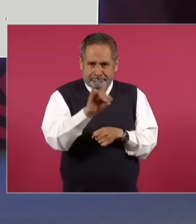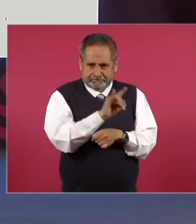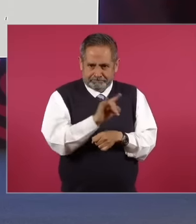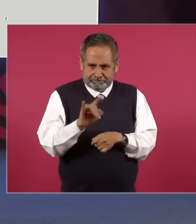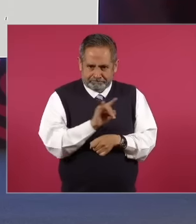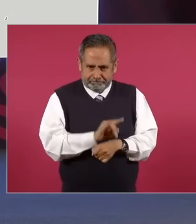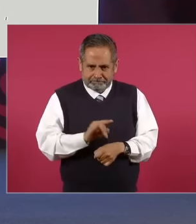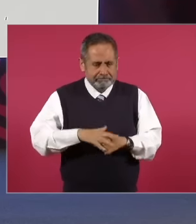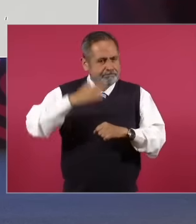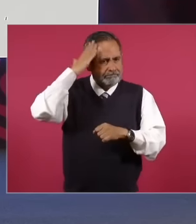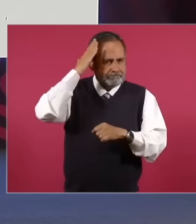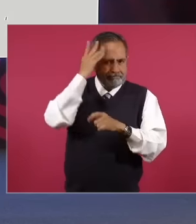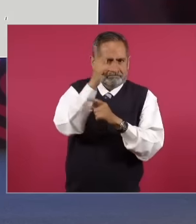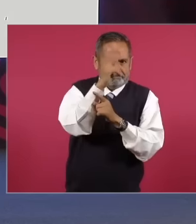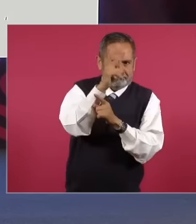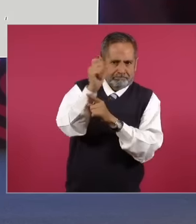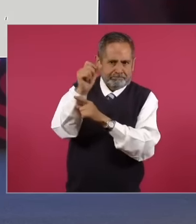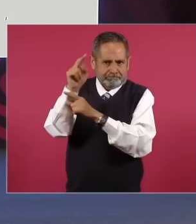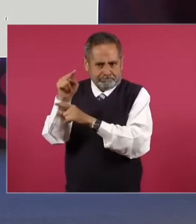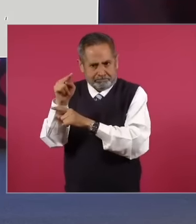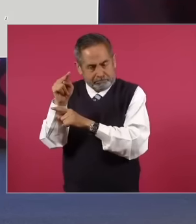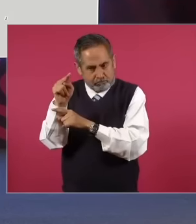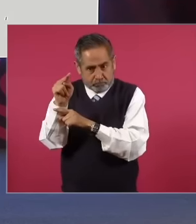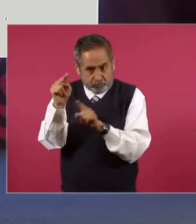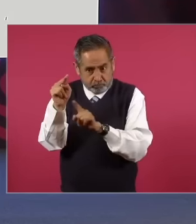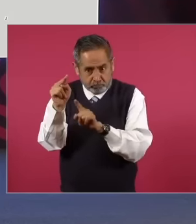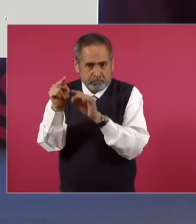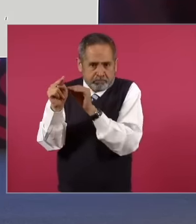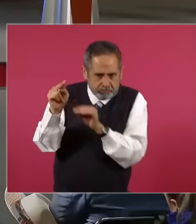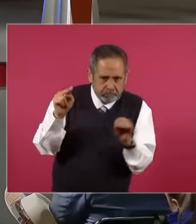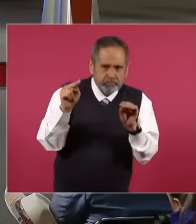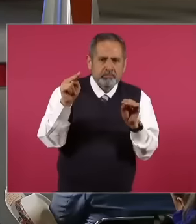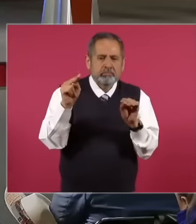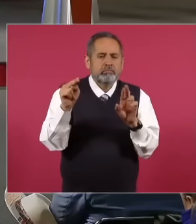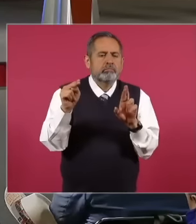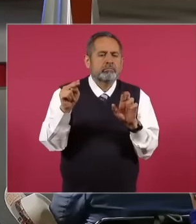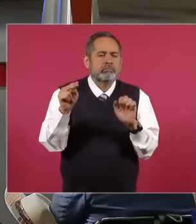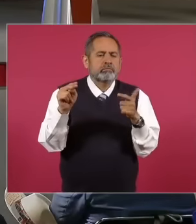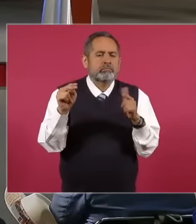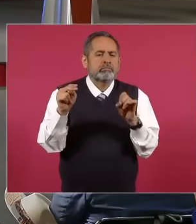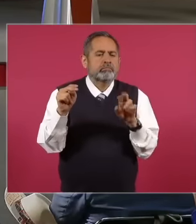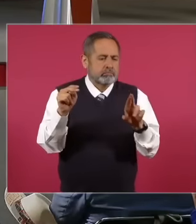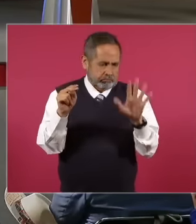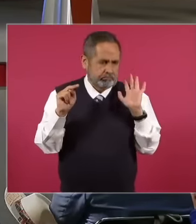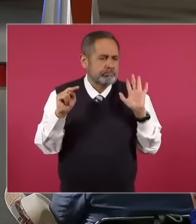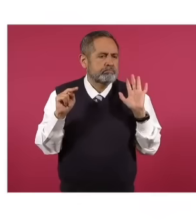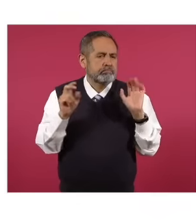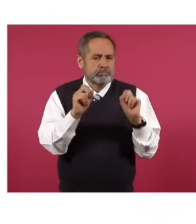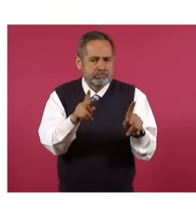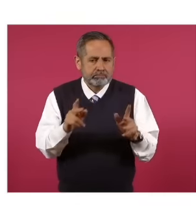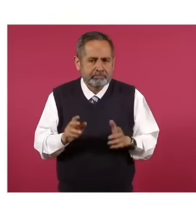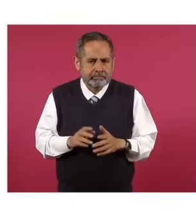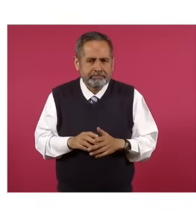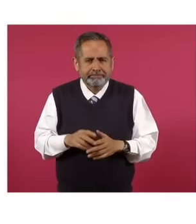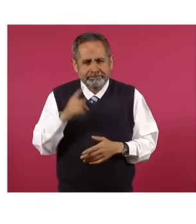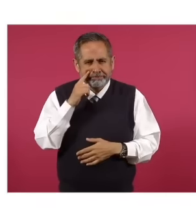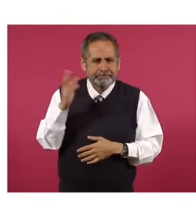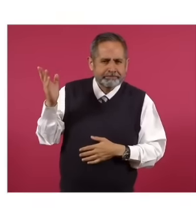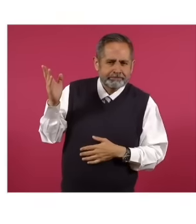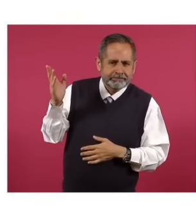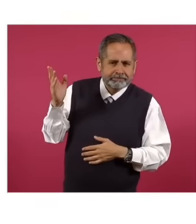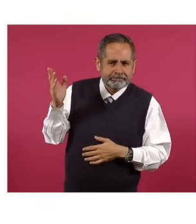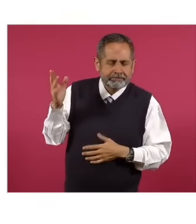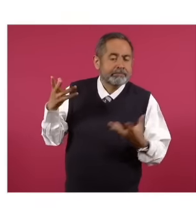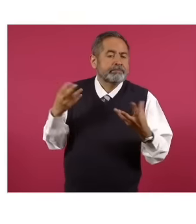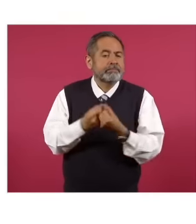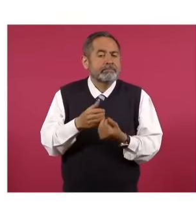National Action party there will be at least one councilor and direction of the city council in the